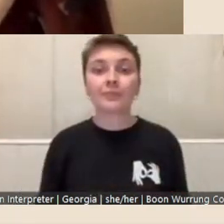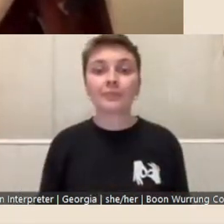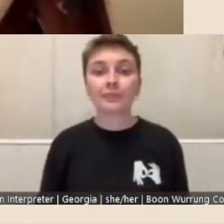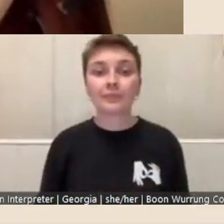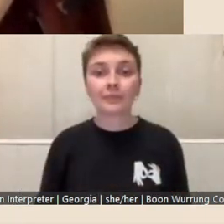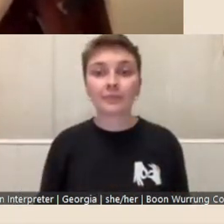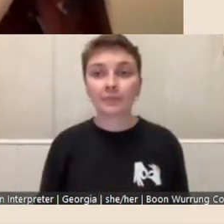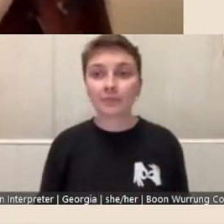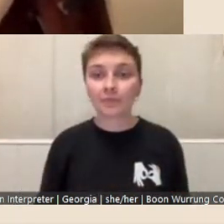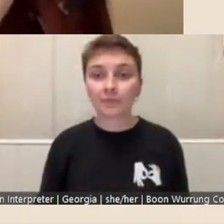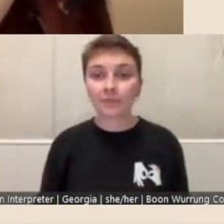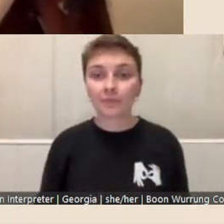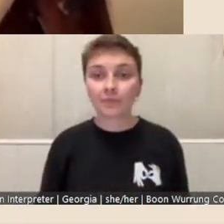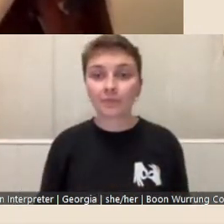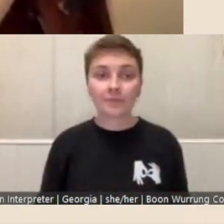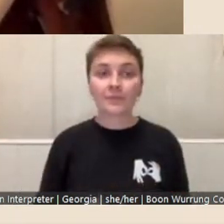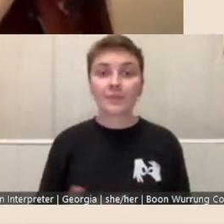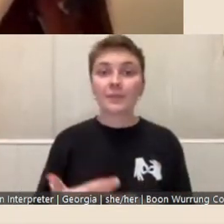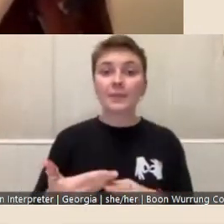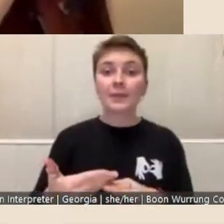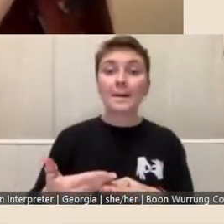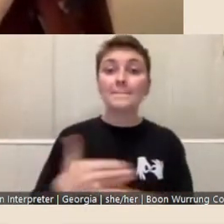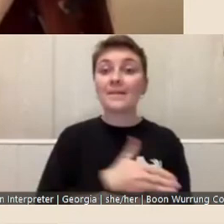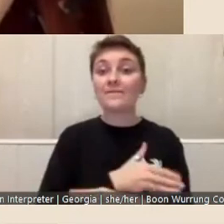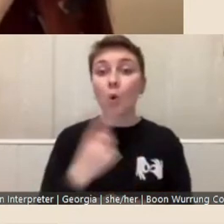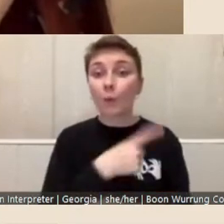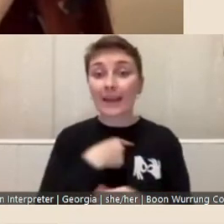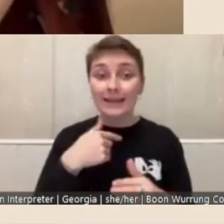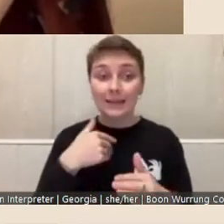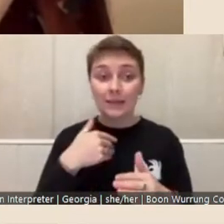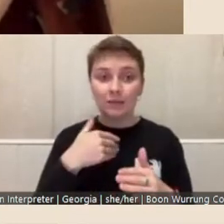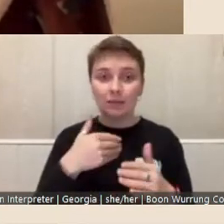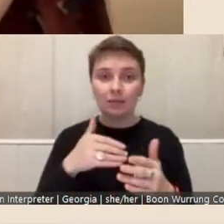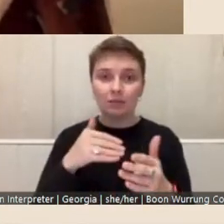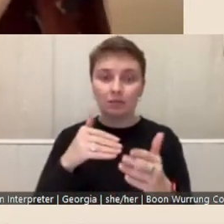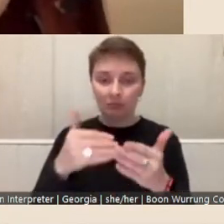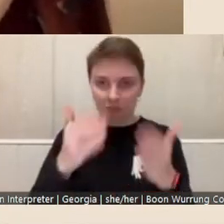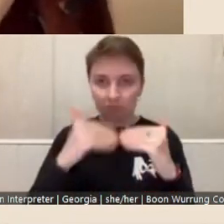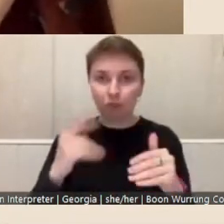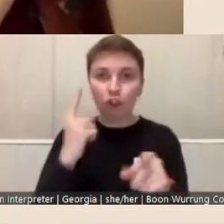Now, before we move to questions, I'd like to briefly talk about